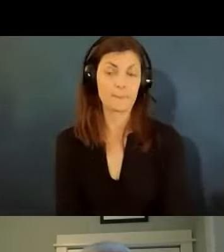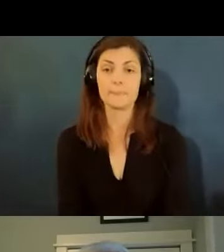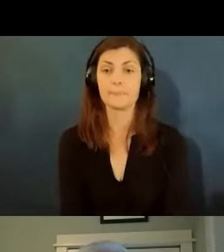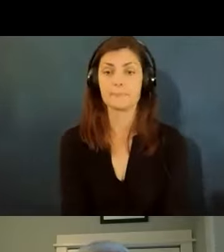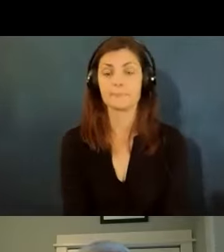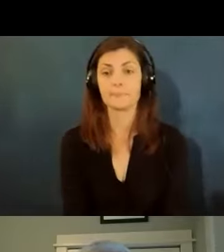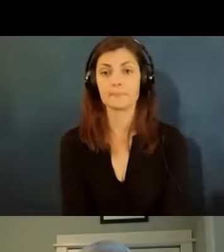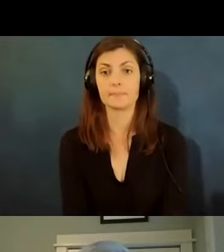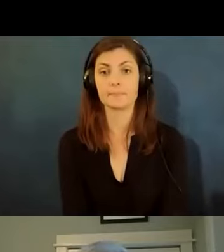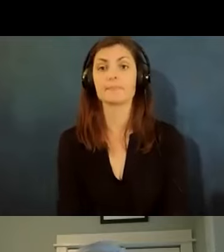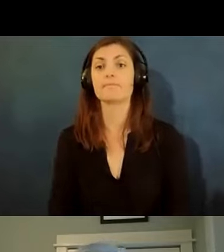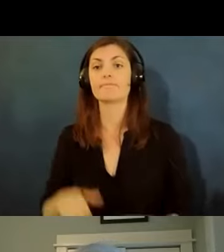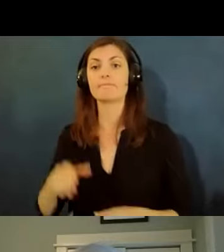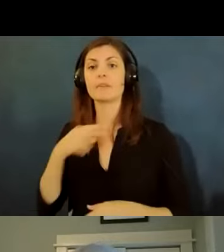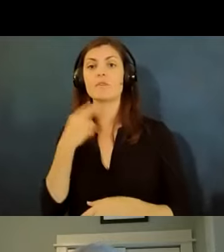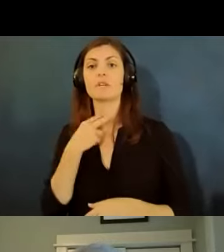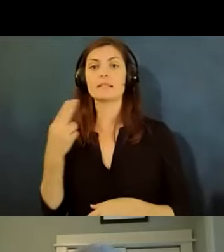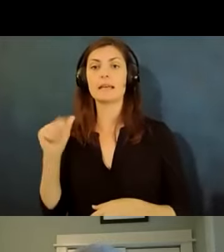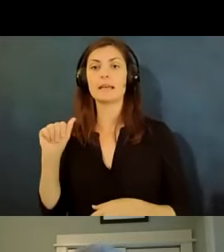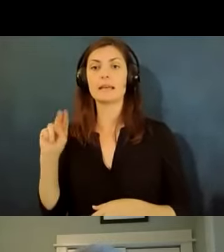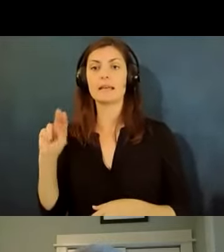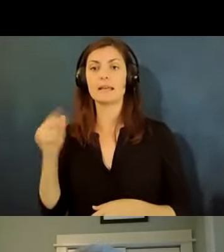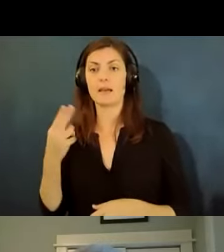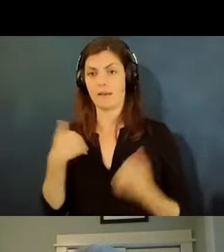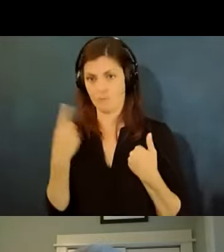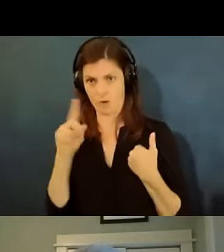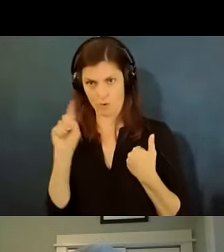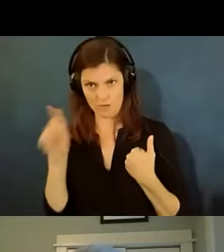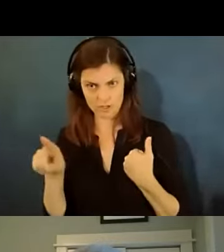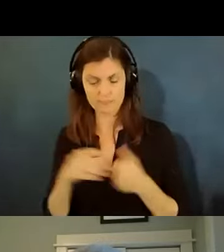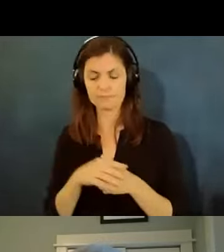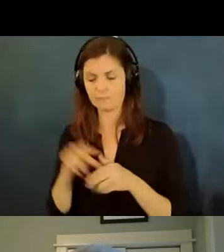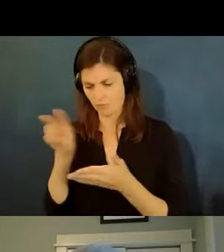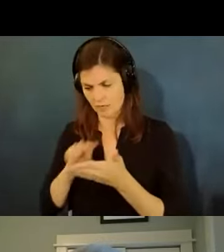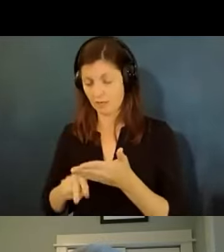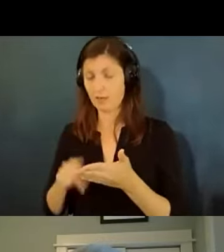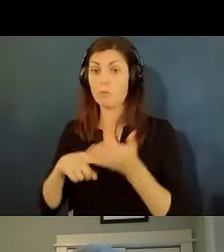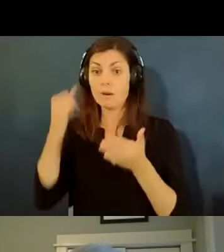all right brian it looks like we have one question so far what if an employer does not know how to